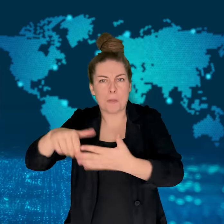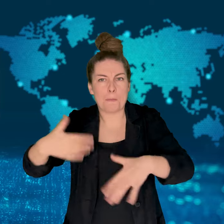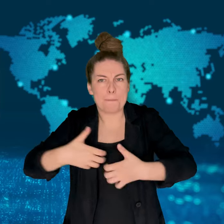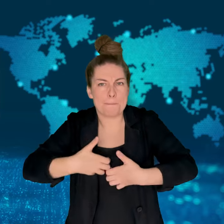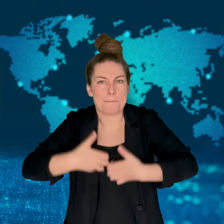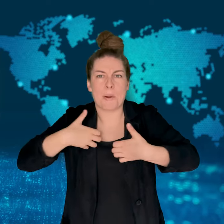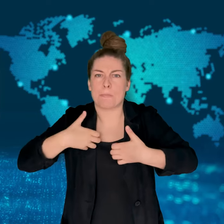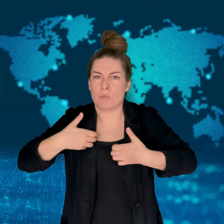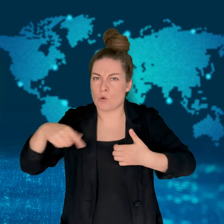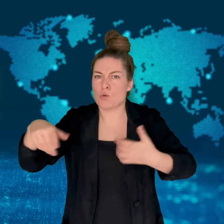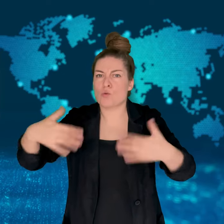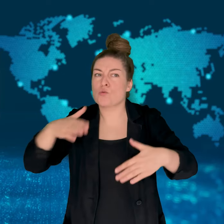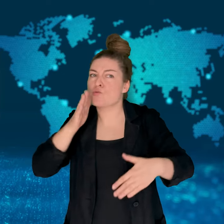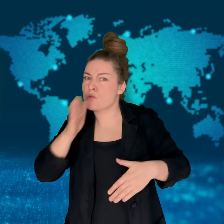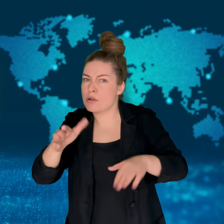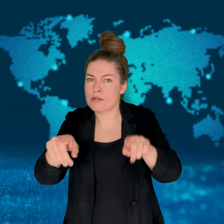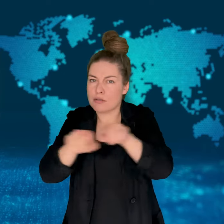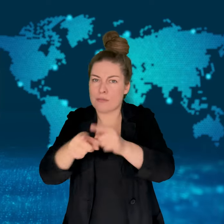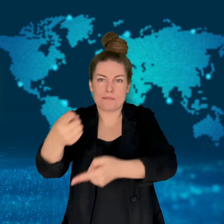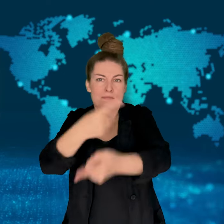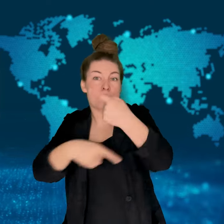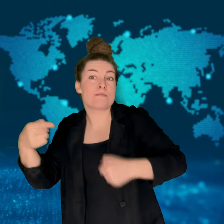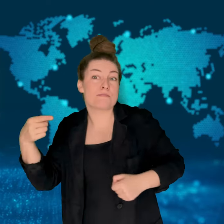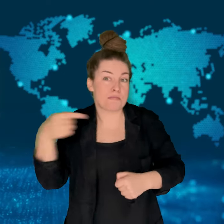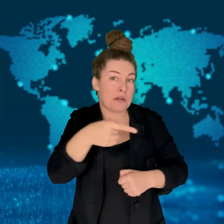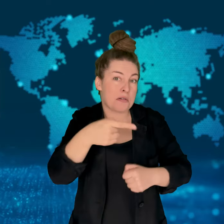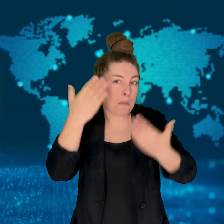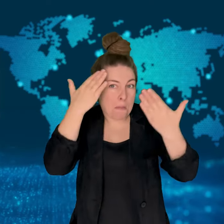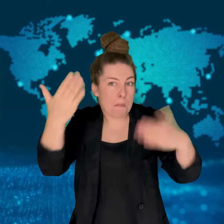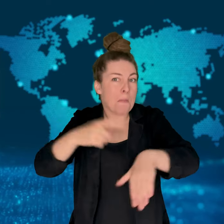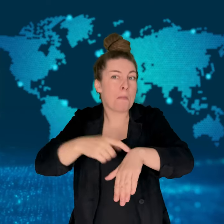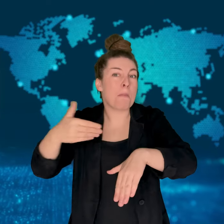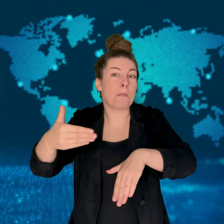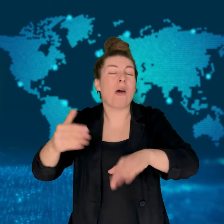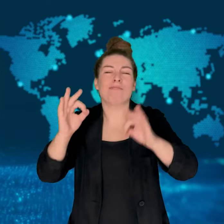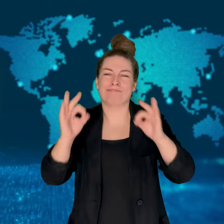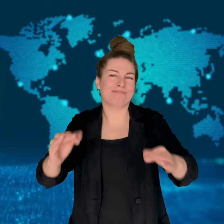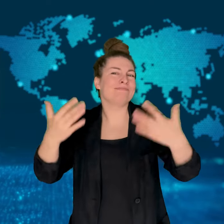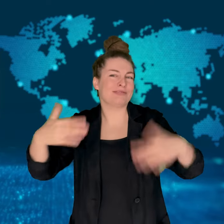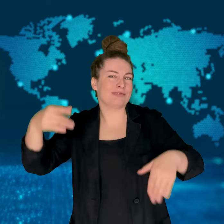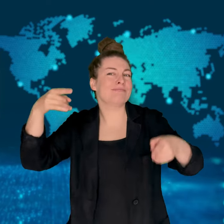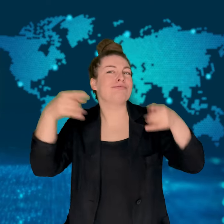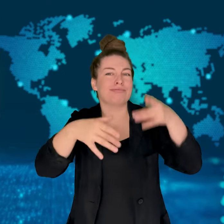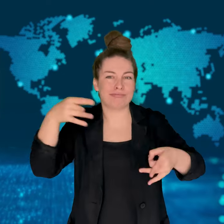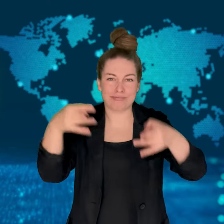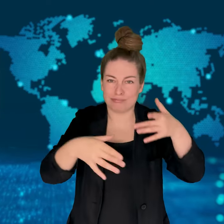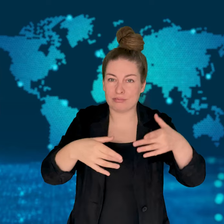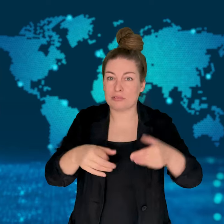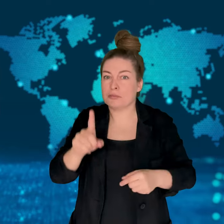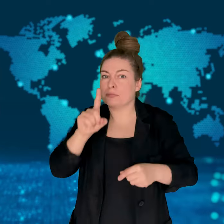and Iran has promised retaliation ever since.